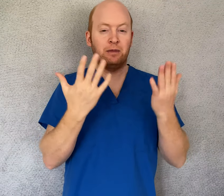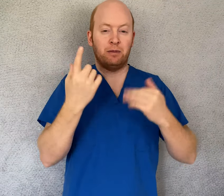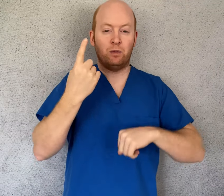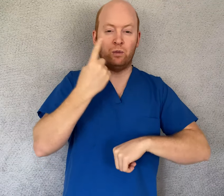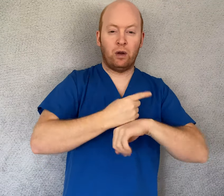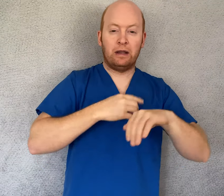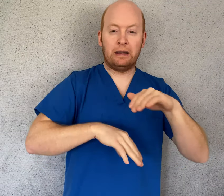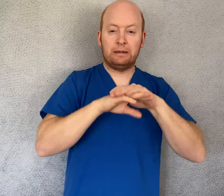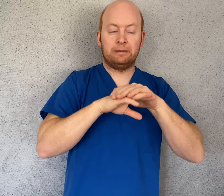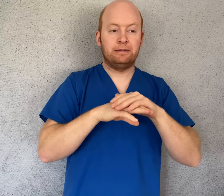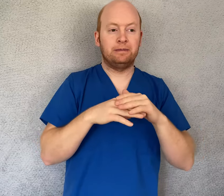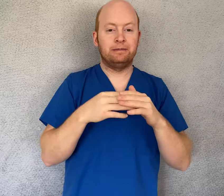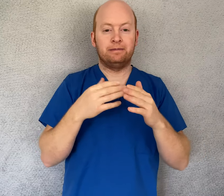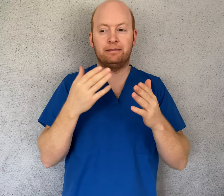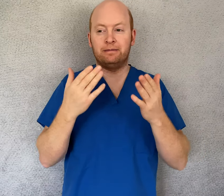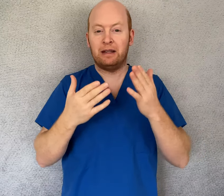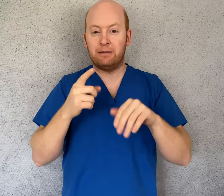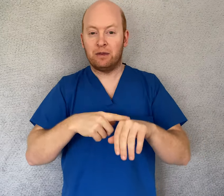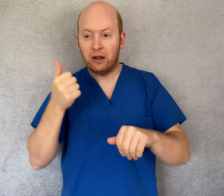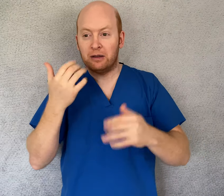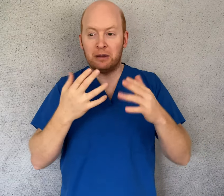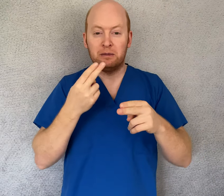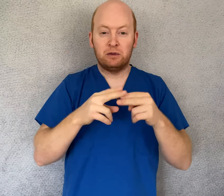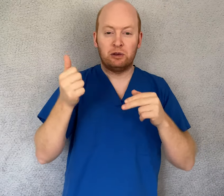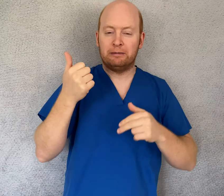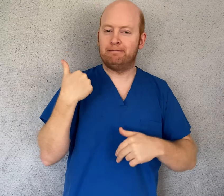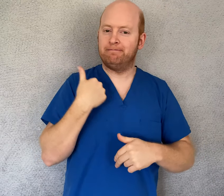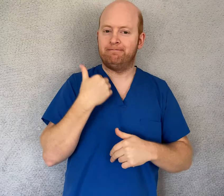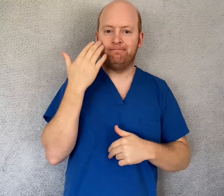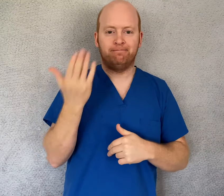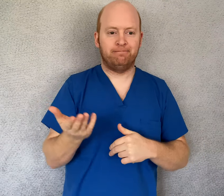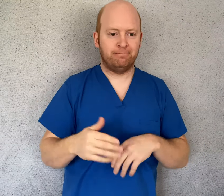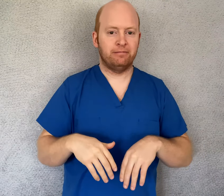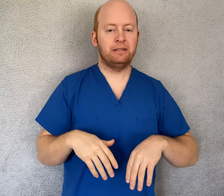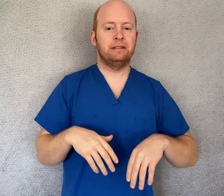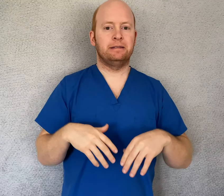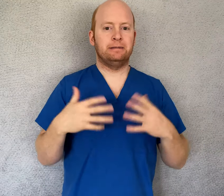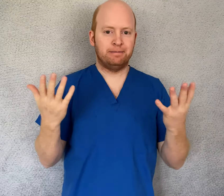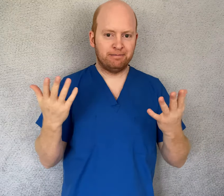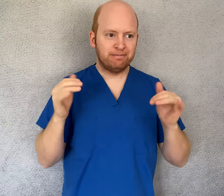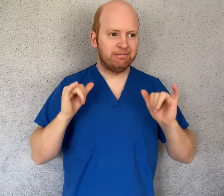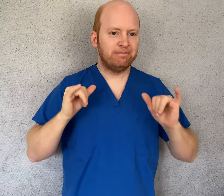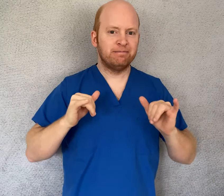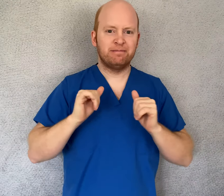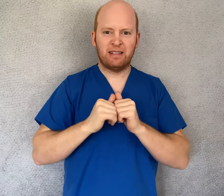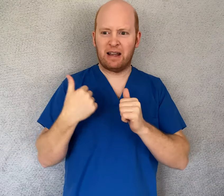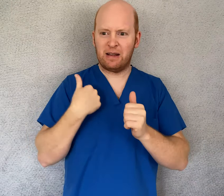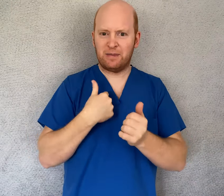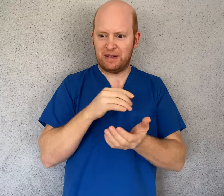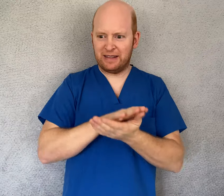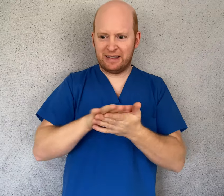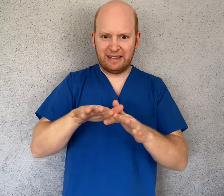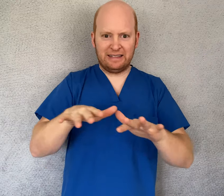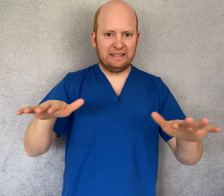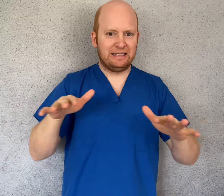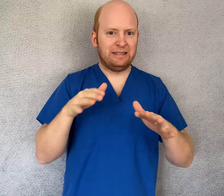it can last up to a day, but it can be longer or shorter. We don’t really know. So how do we clean these fomites